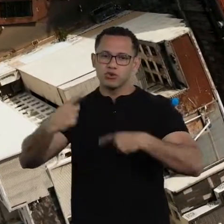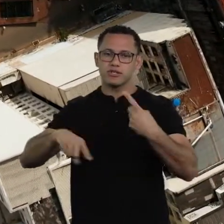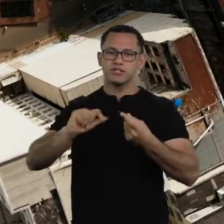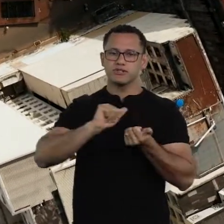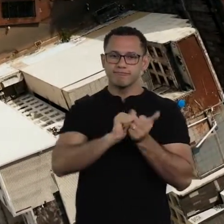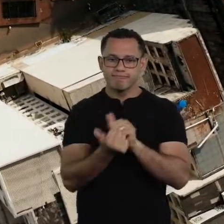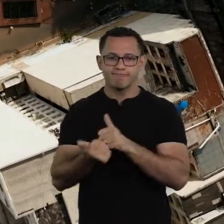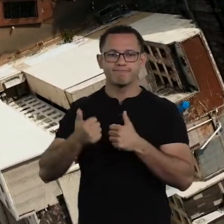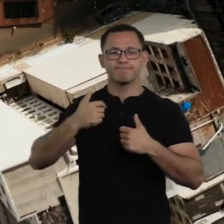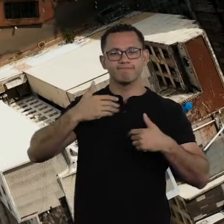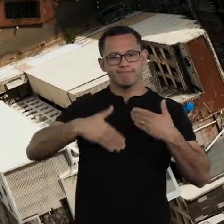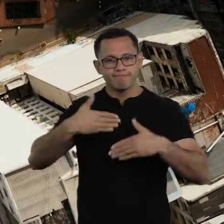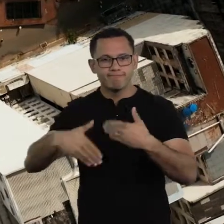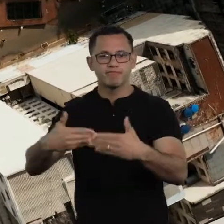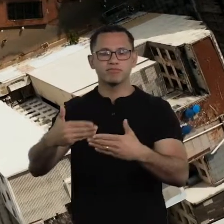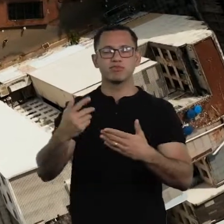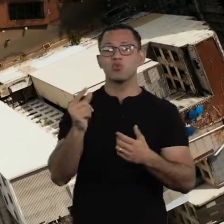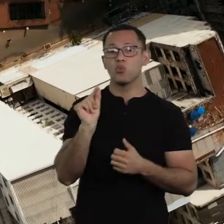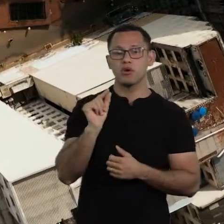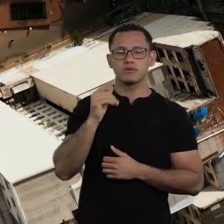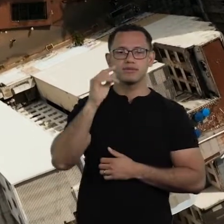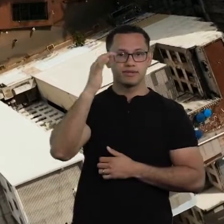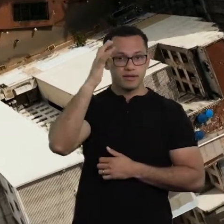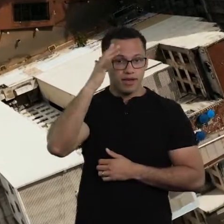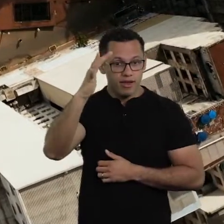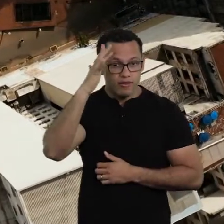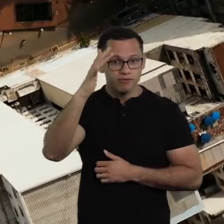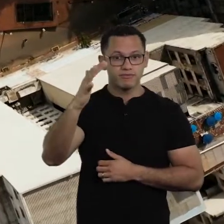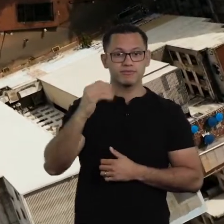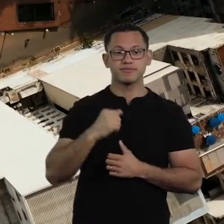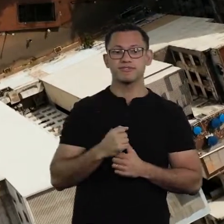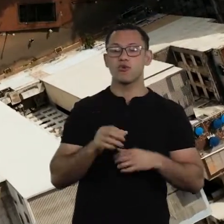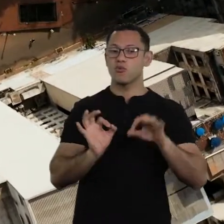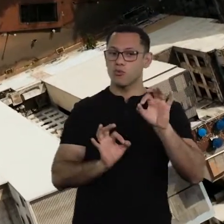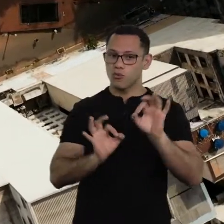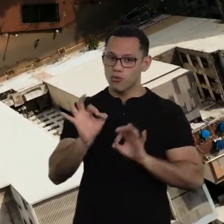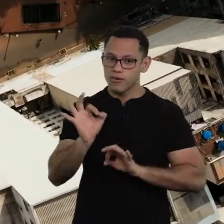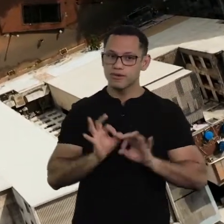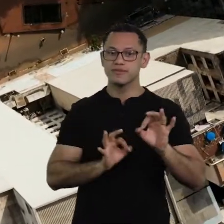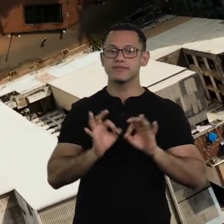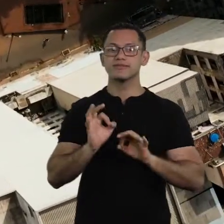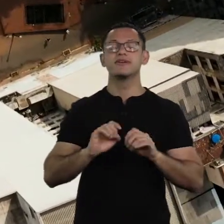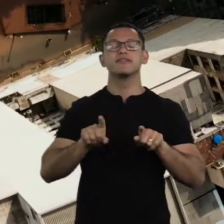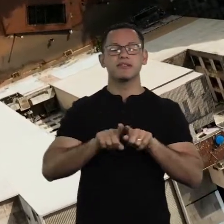What does that mean? It means to reflect, it means to organize and it means